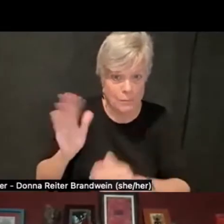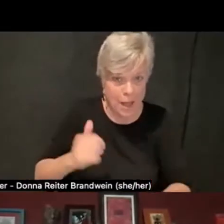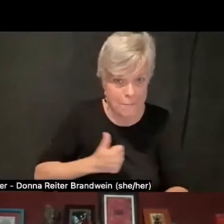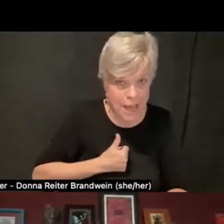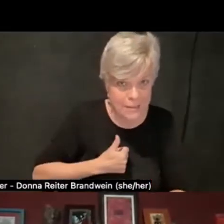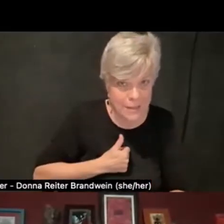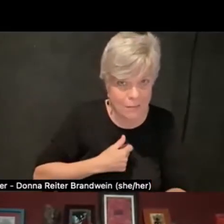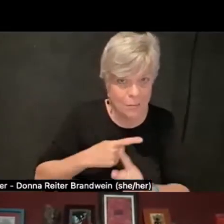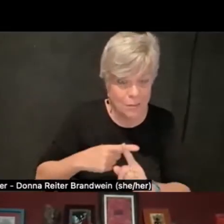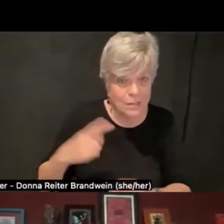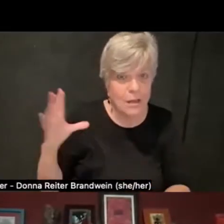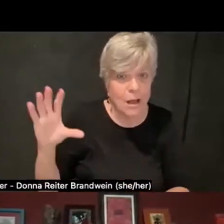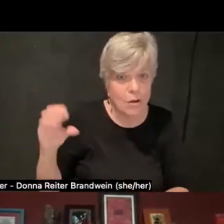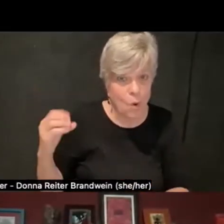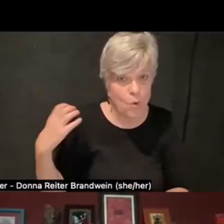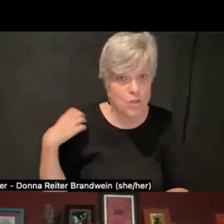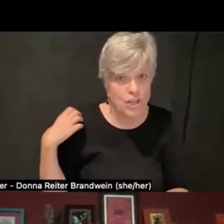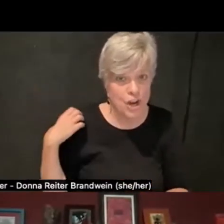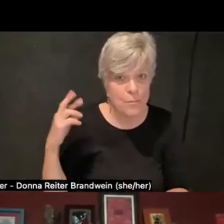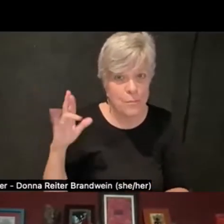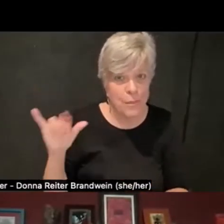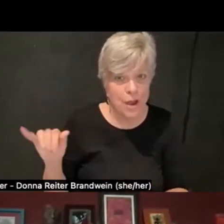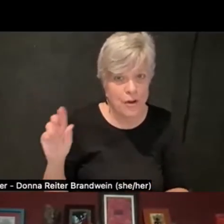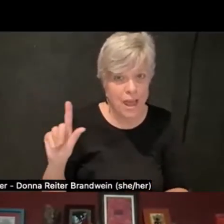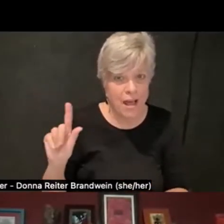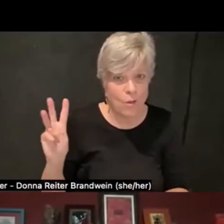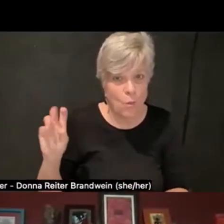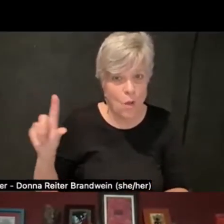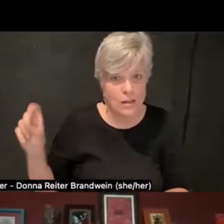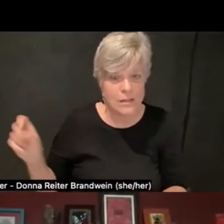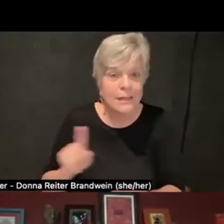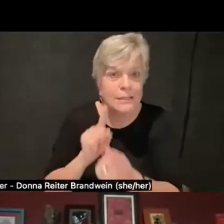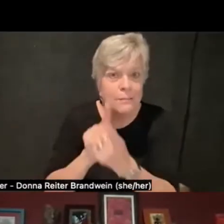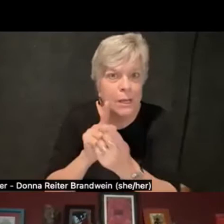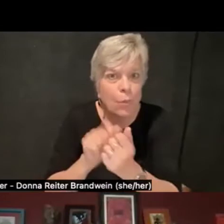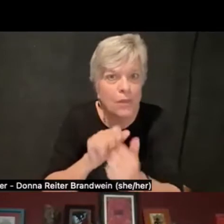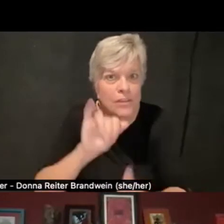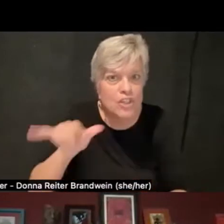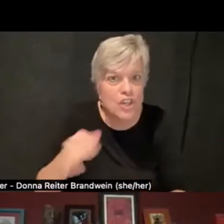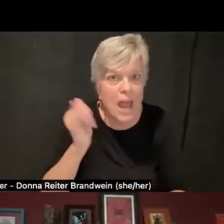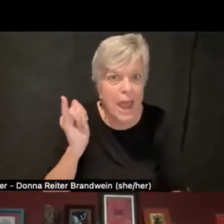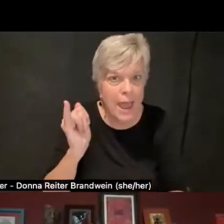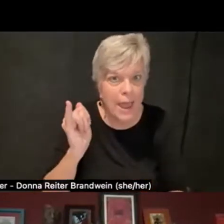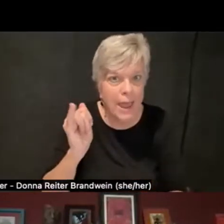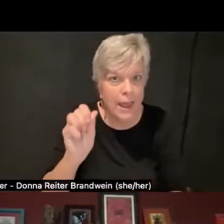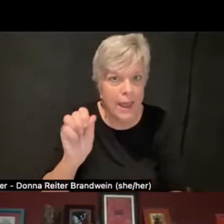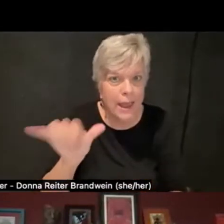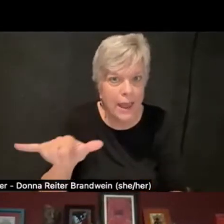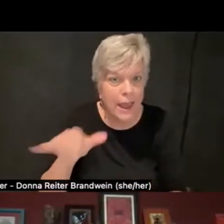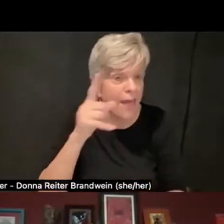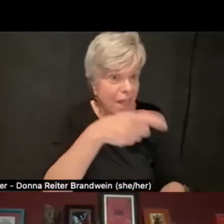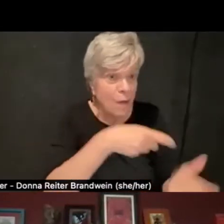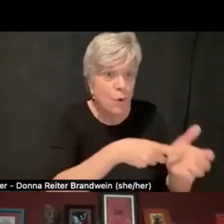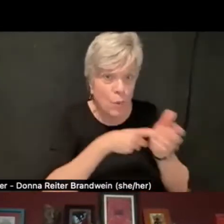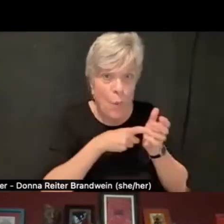Barry L. Wells, to meet with Jay. And they were required by the chancellor